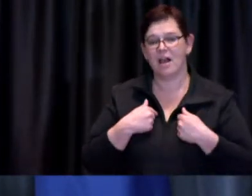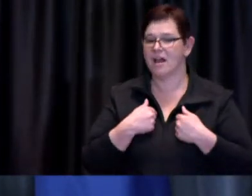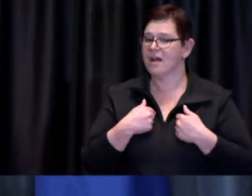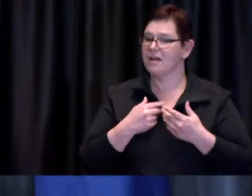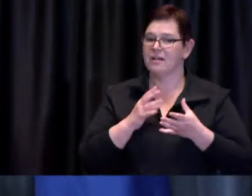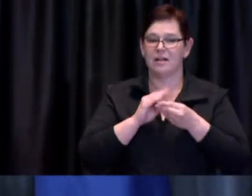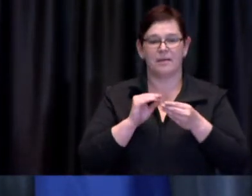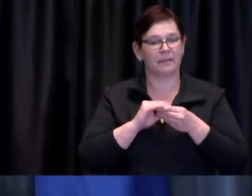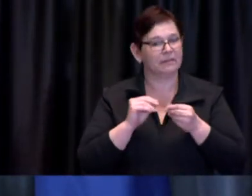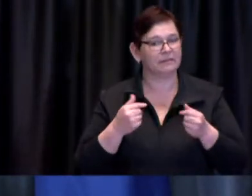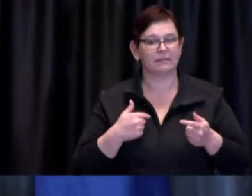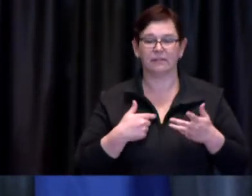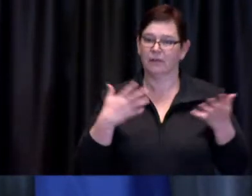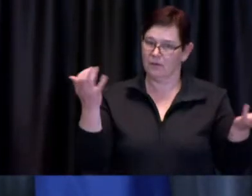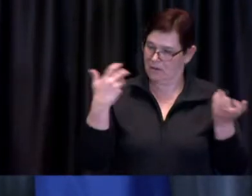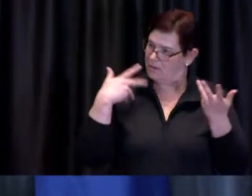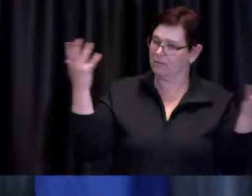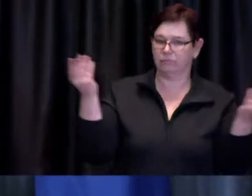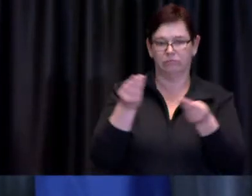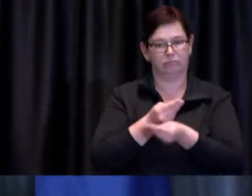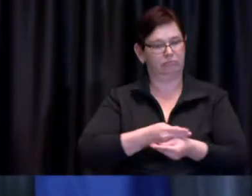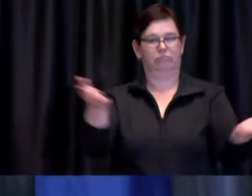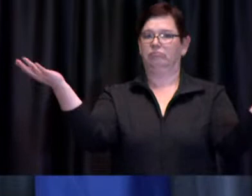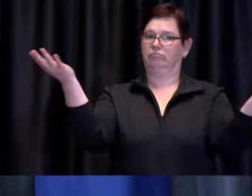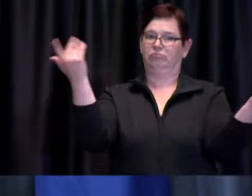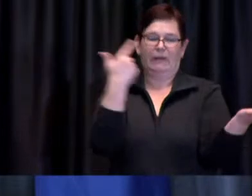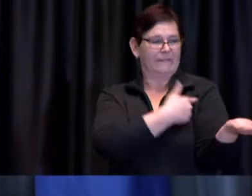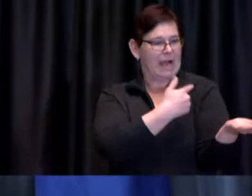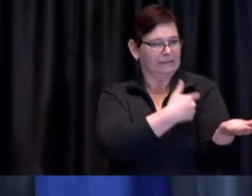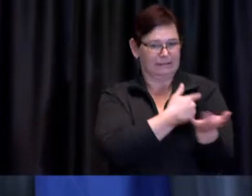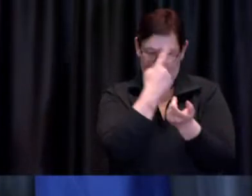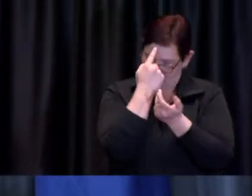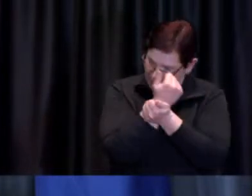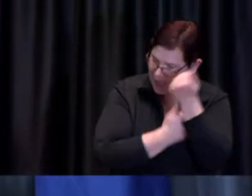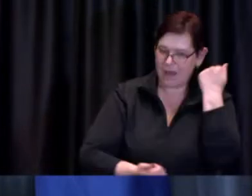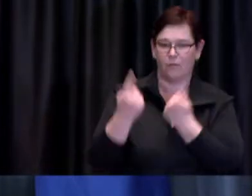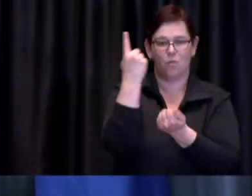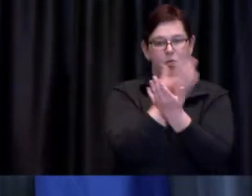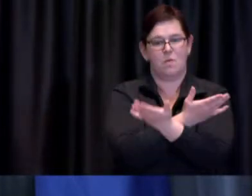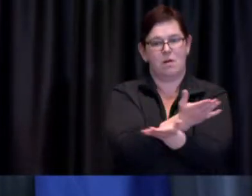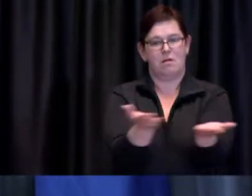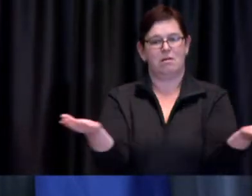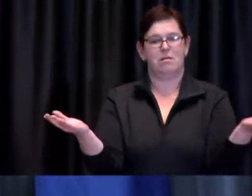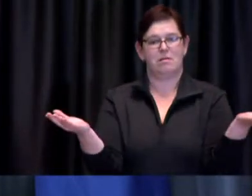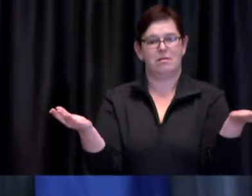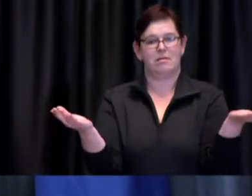available to as broad a swath of the population as is possible particularly in those neighbourhoods